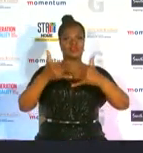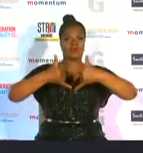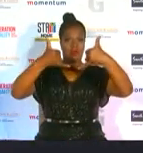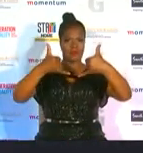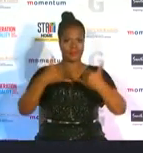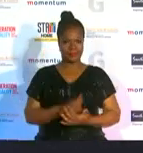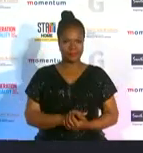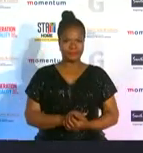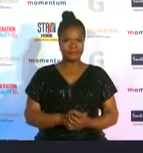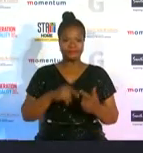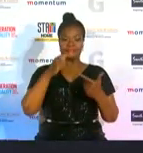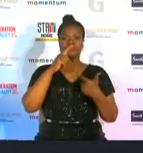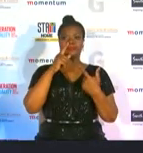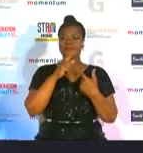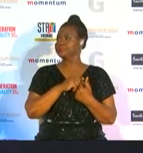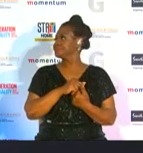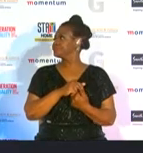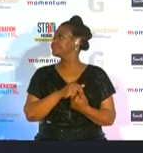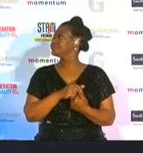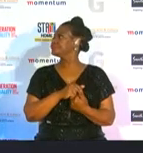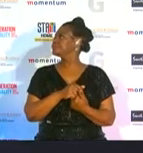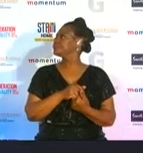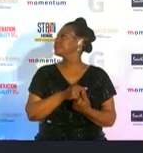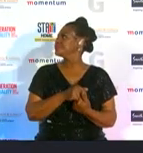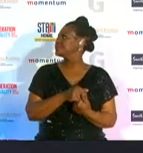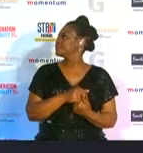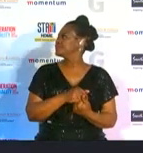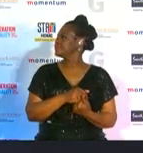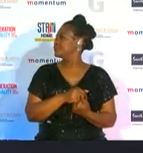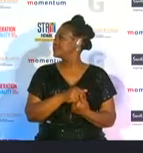caitlyn mcnabb the top ranked south african amateur golfer